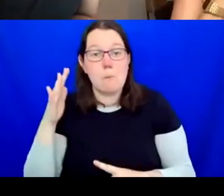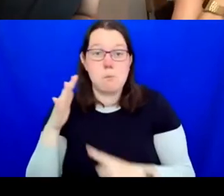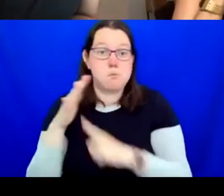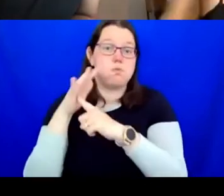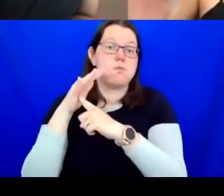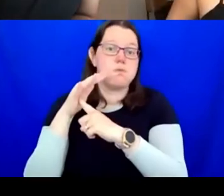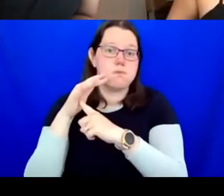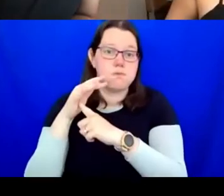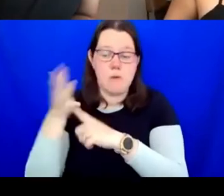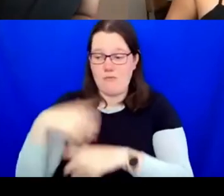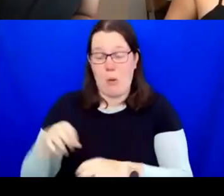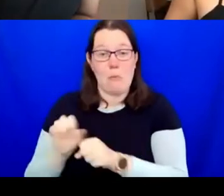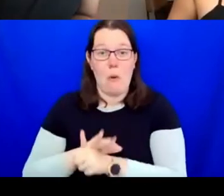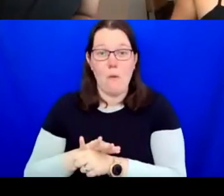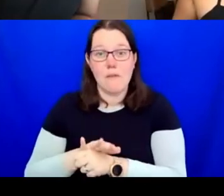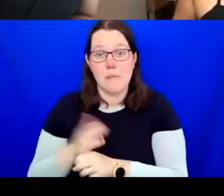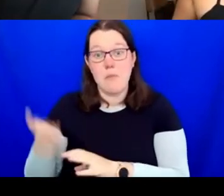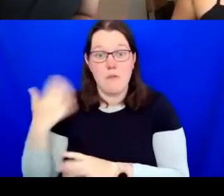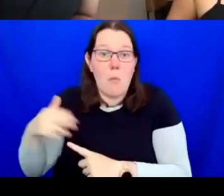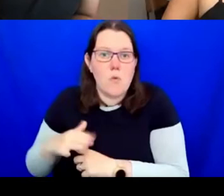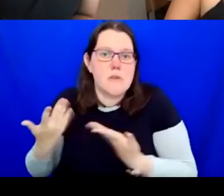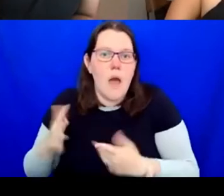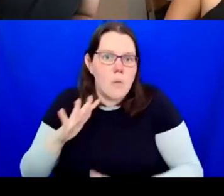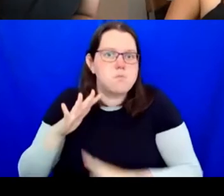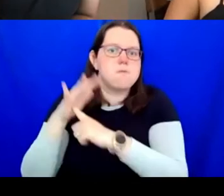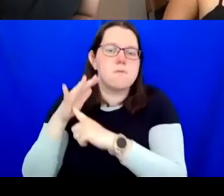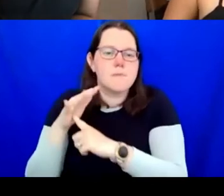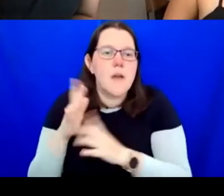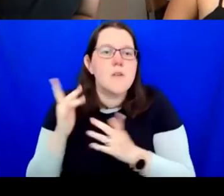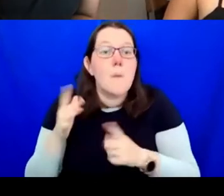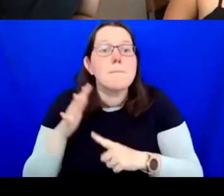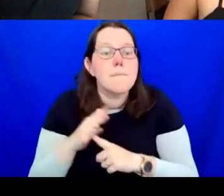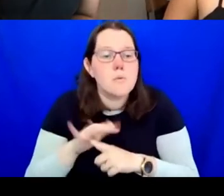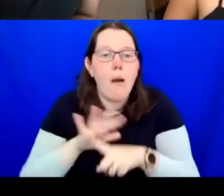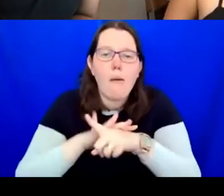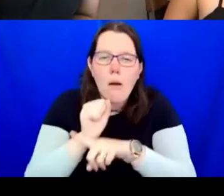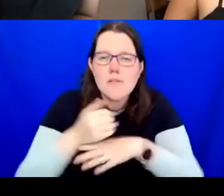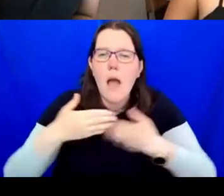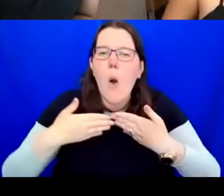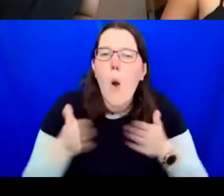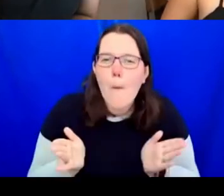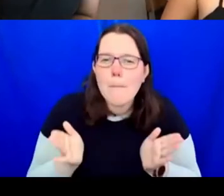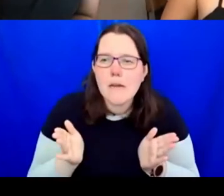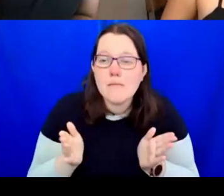So, you have to create a culture of openness and appreciation actually of all of the different